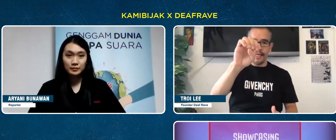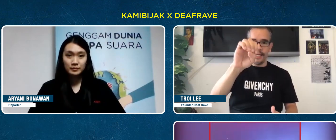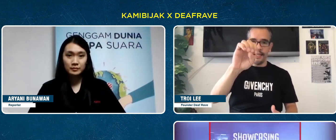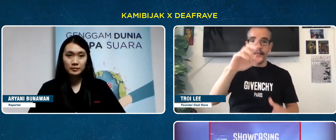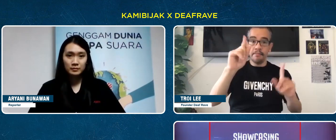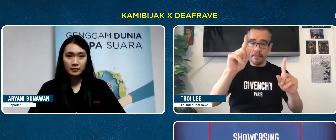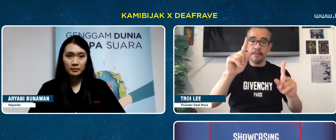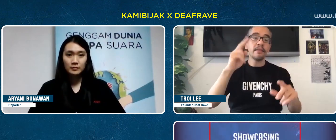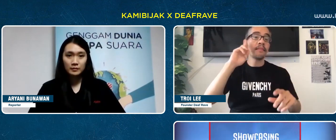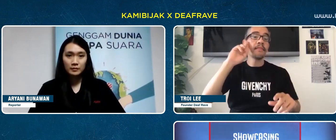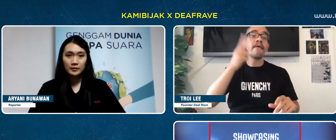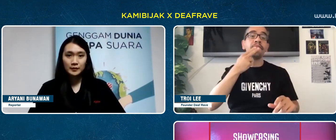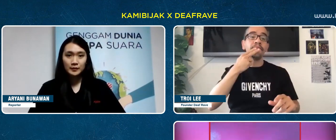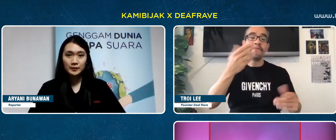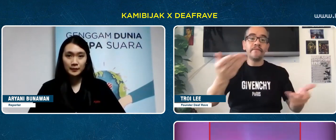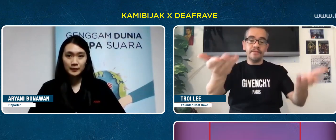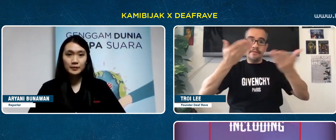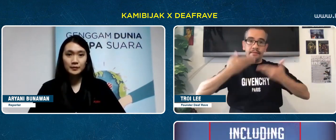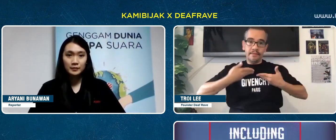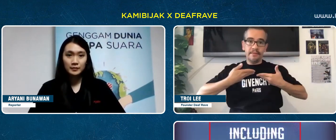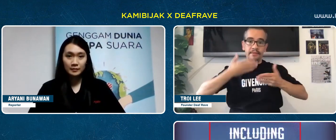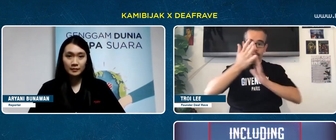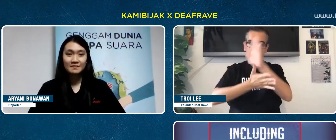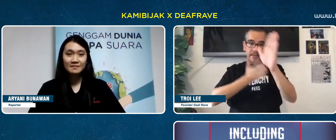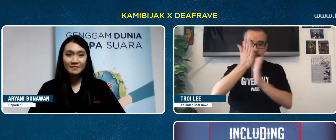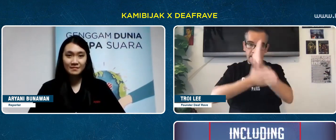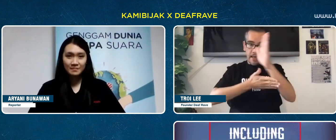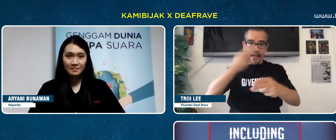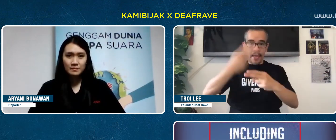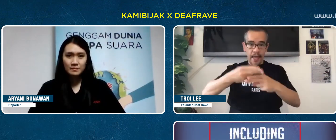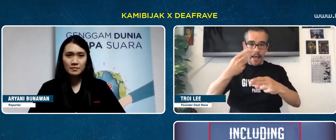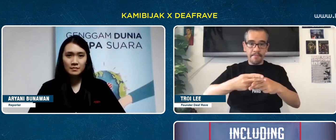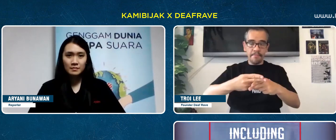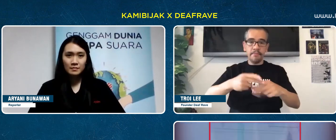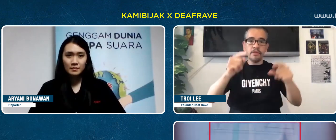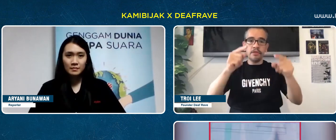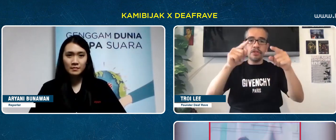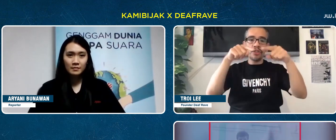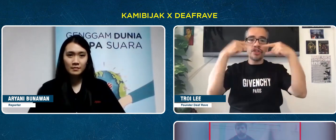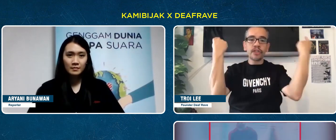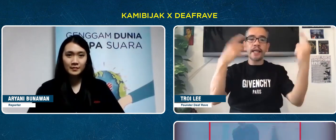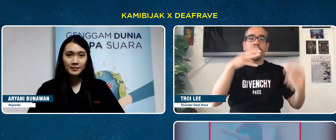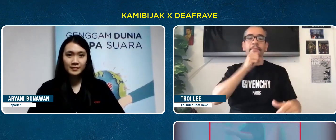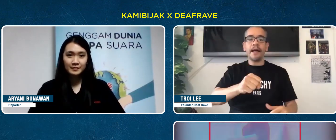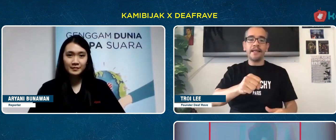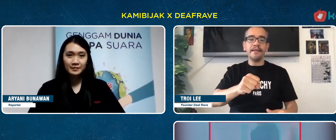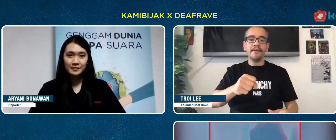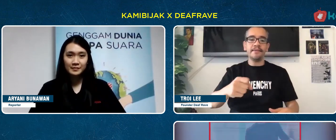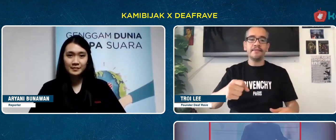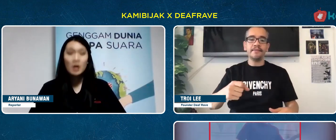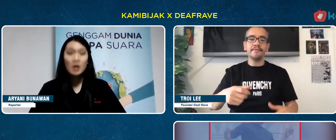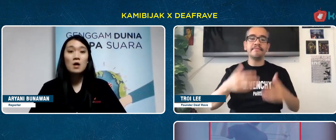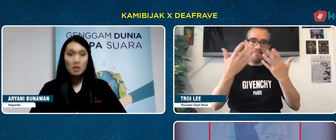Deaf friends call me, Chinaman, this is my name sign.